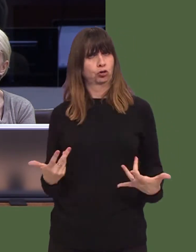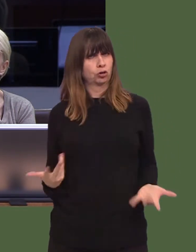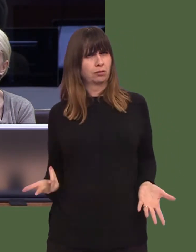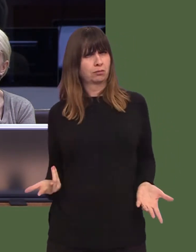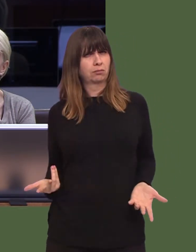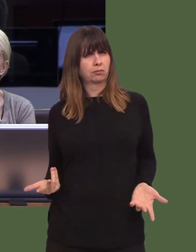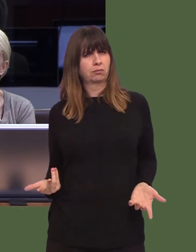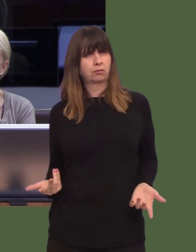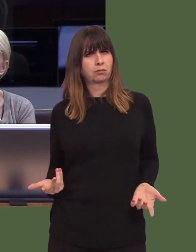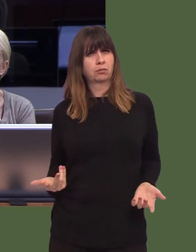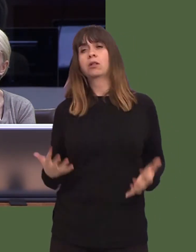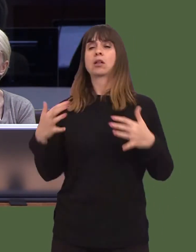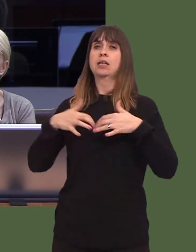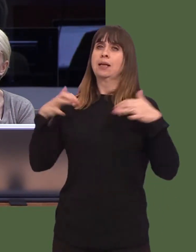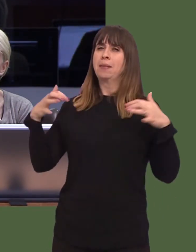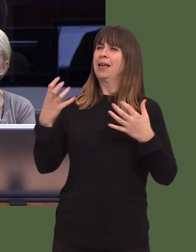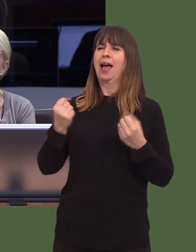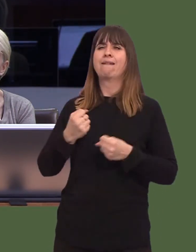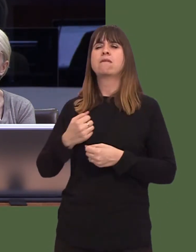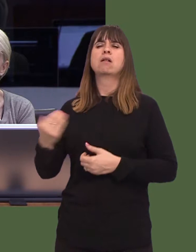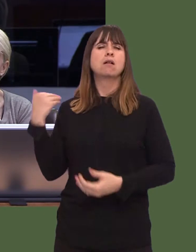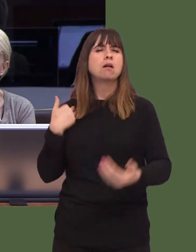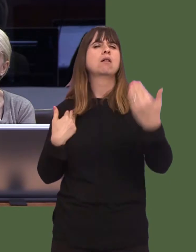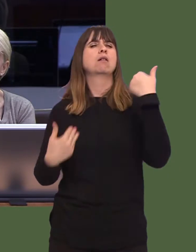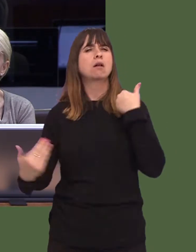Members, hear from patients and our constituents.